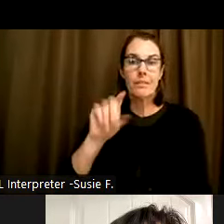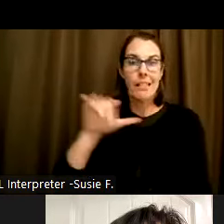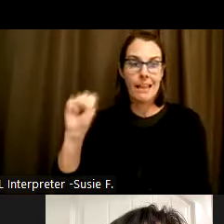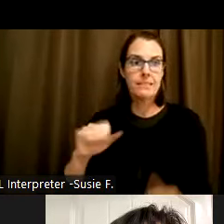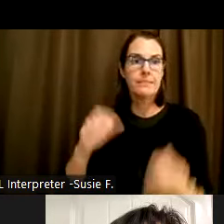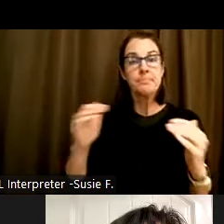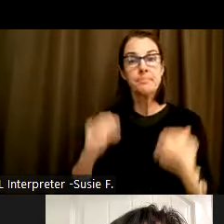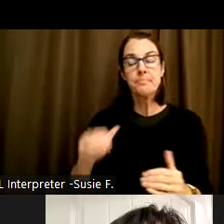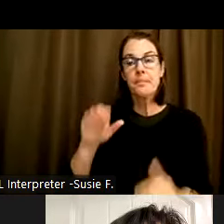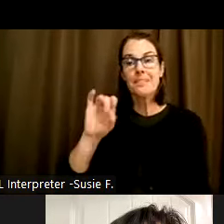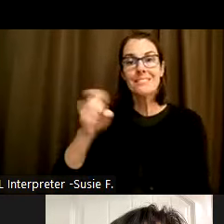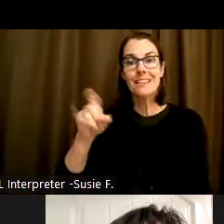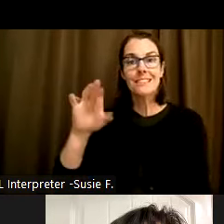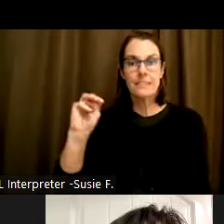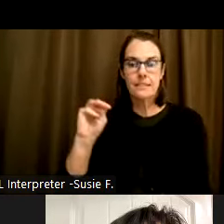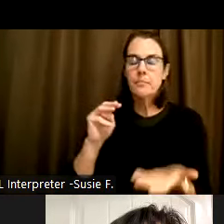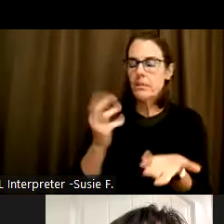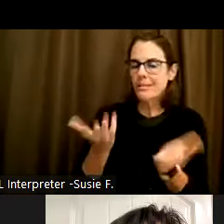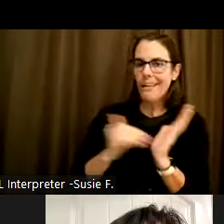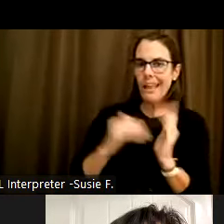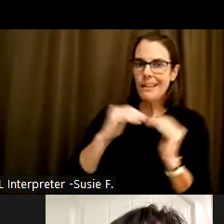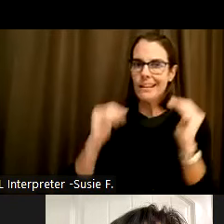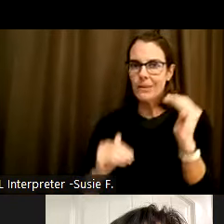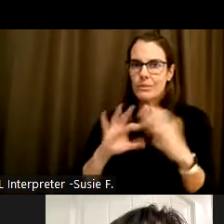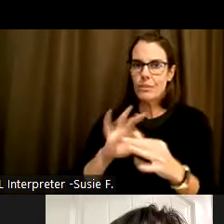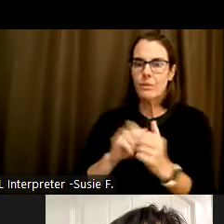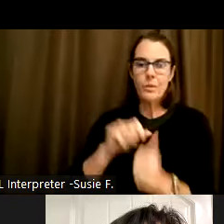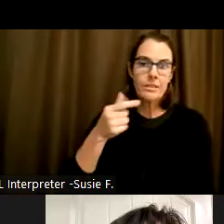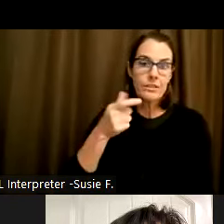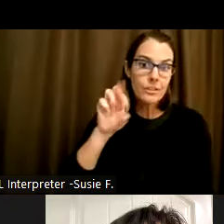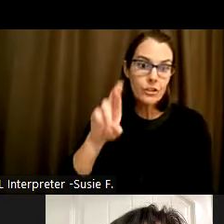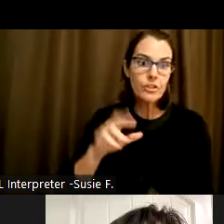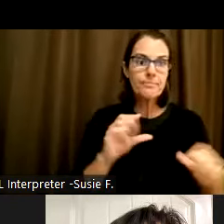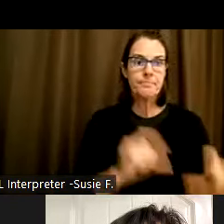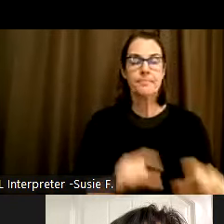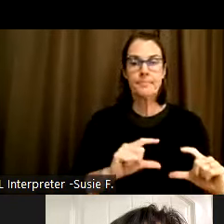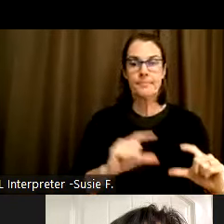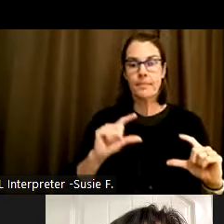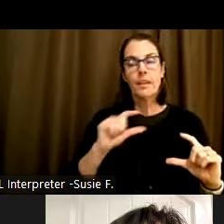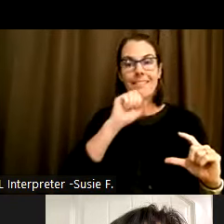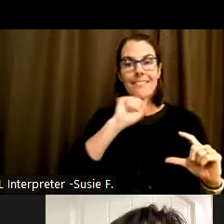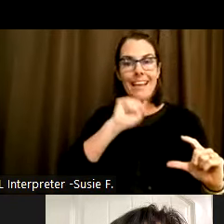Oppression that creates inequities based on gender ageism, Systems of oppression that creates